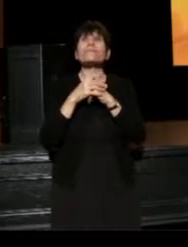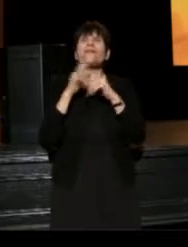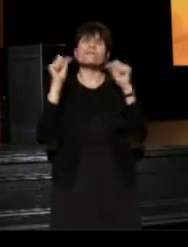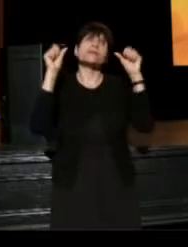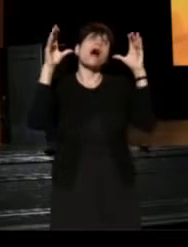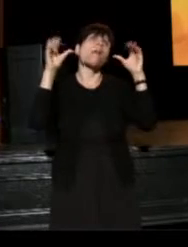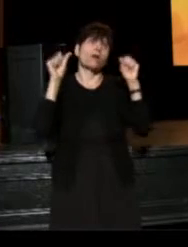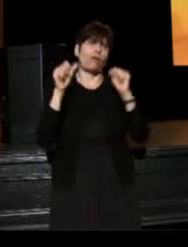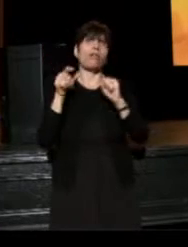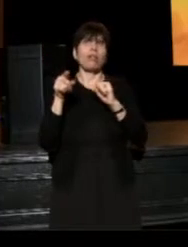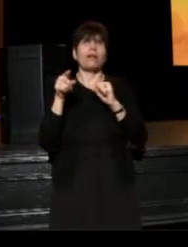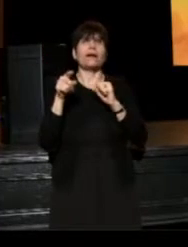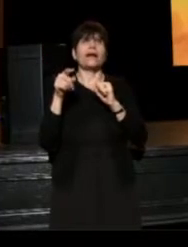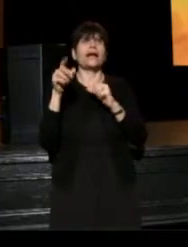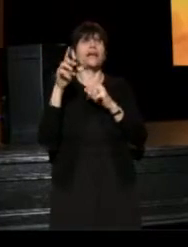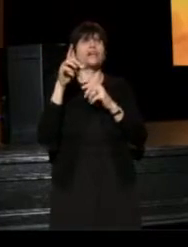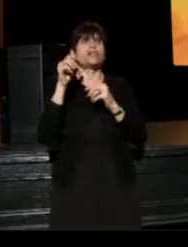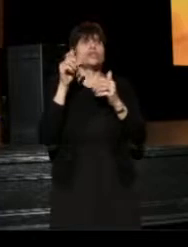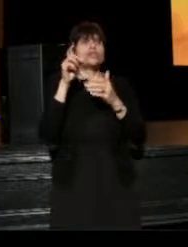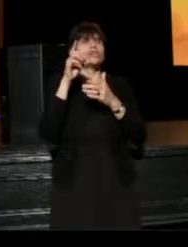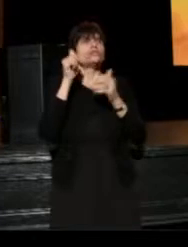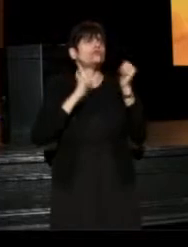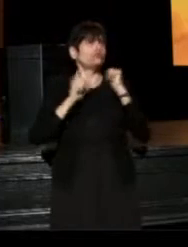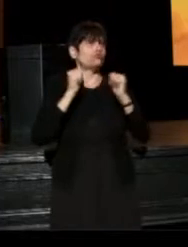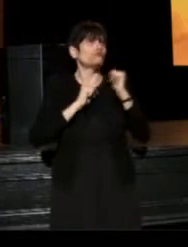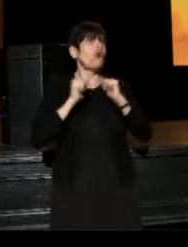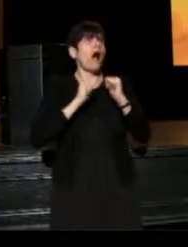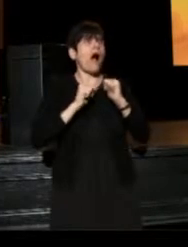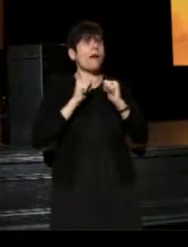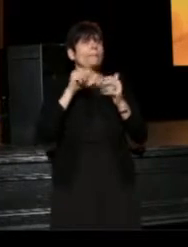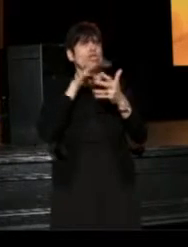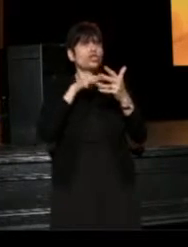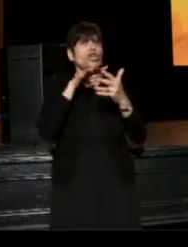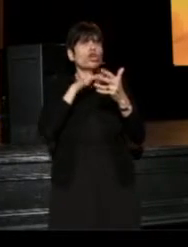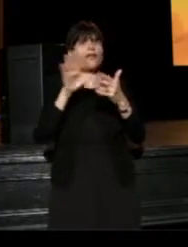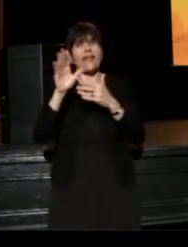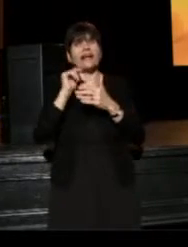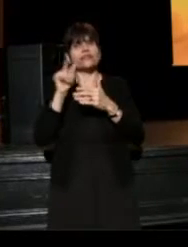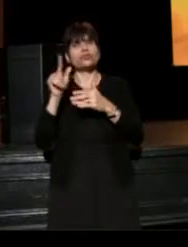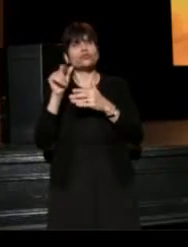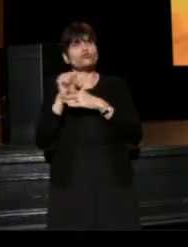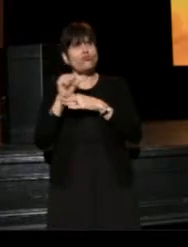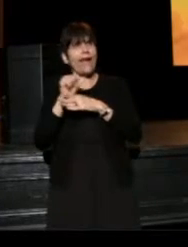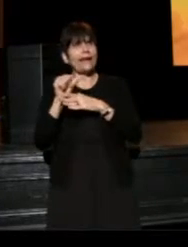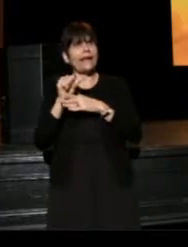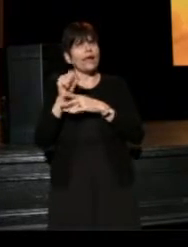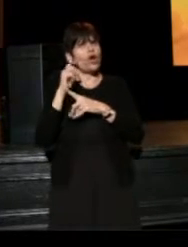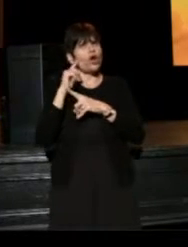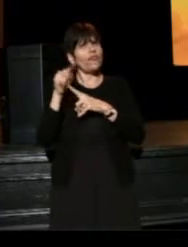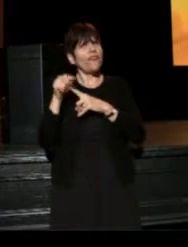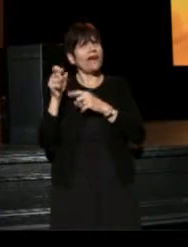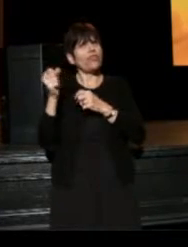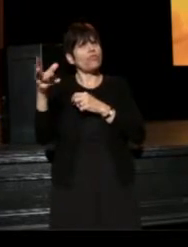and she is a dramaturg, and she is trained as a dramaturg, and soon as I heard that I started throwing plays over to her,